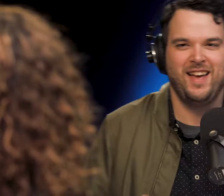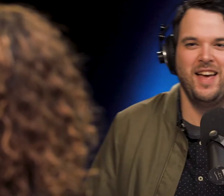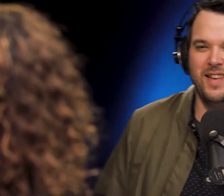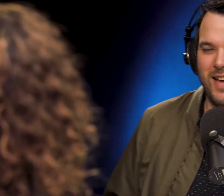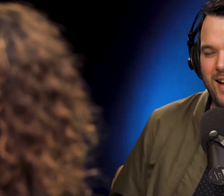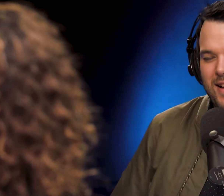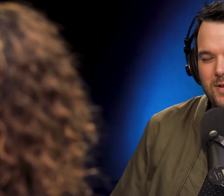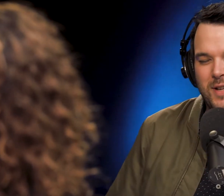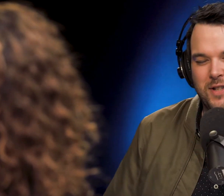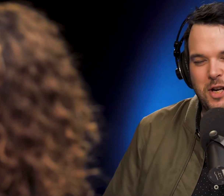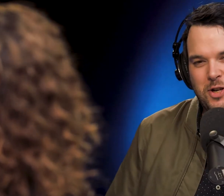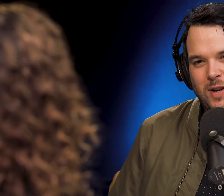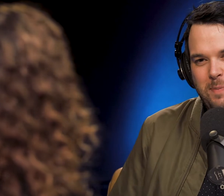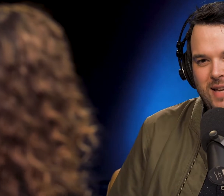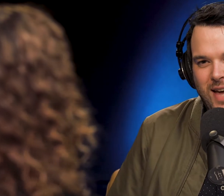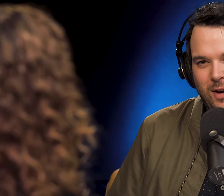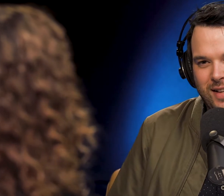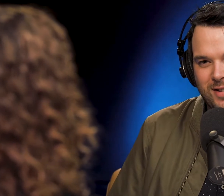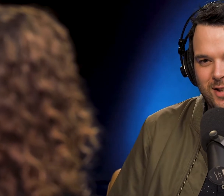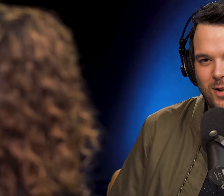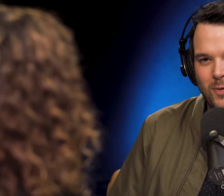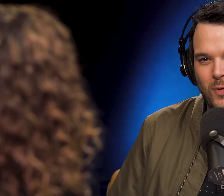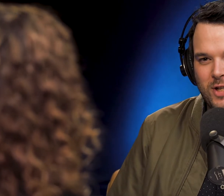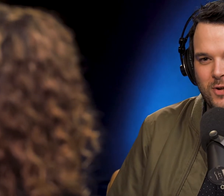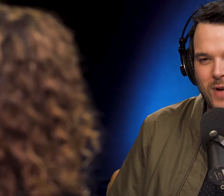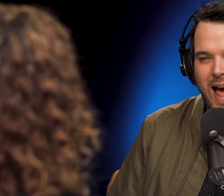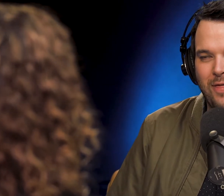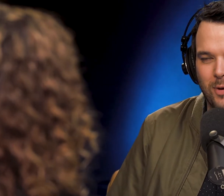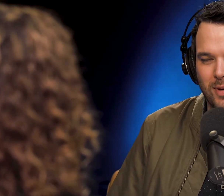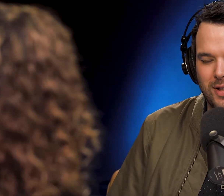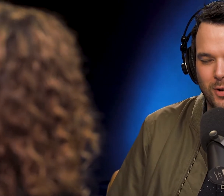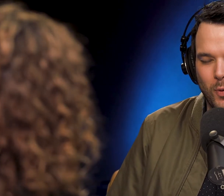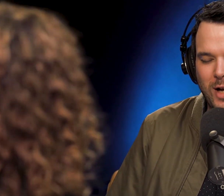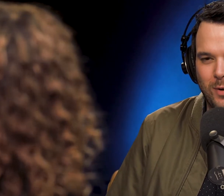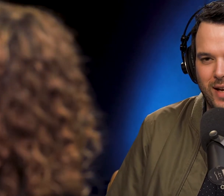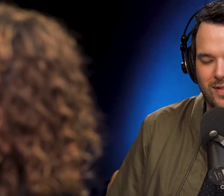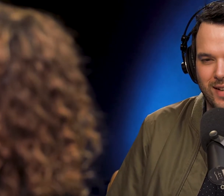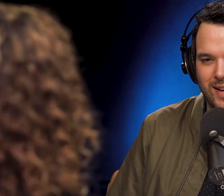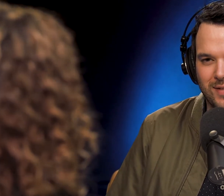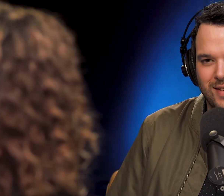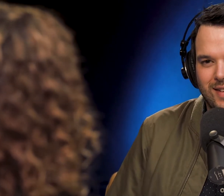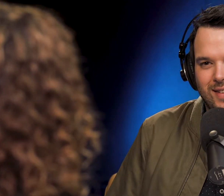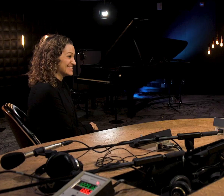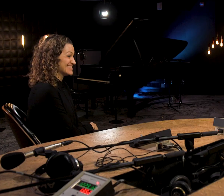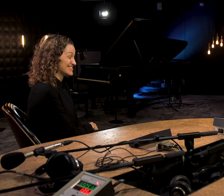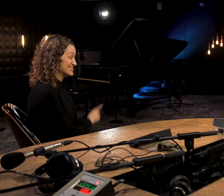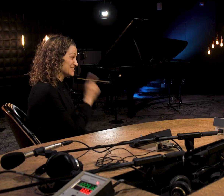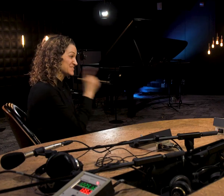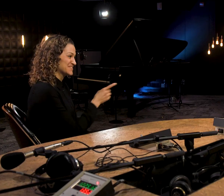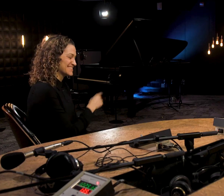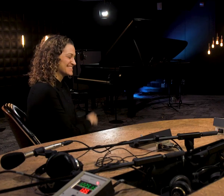Dawn Jani Birley: Tom Power: Yeah! High school English teachers are like piano lessons. Tom Power: You don't wish you had them until Tom Power: WAY too late in life. Dawn Jani Birley: Exactly, for sure!